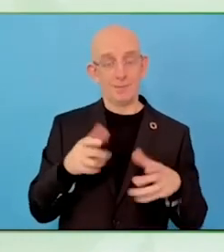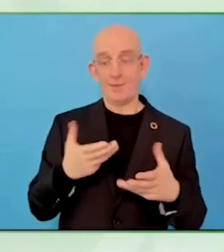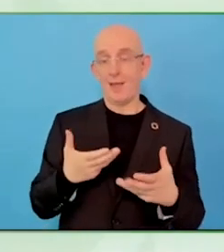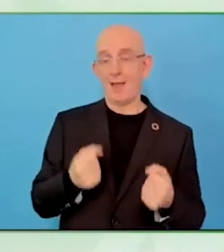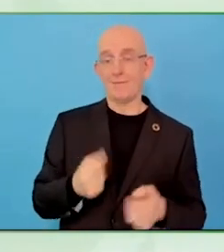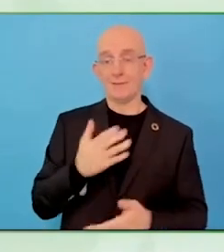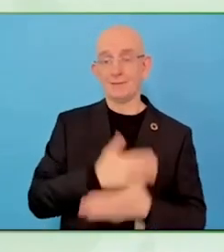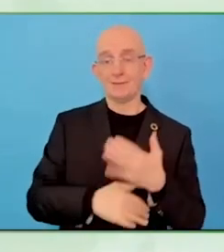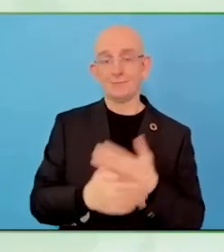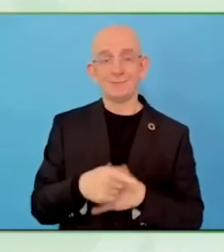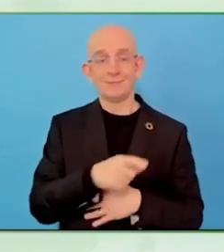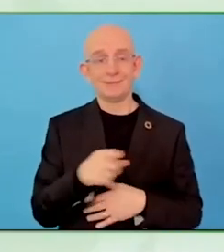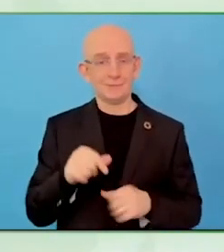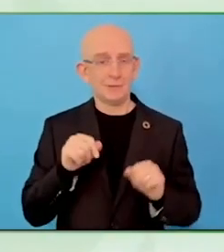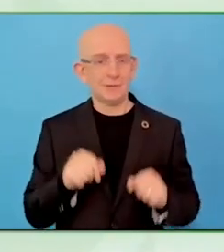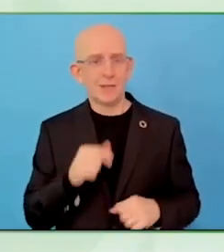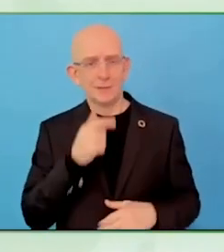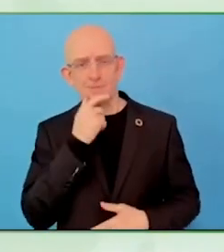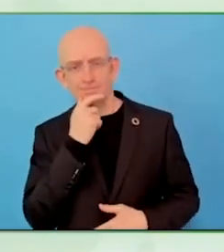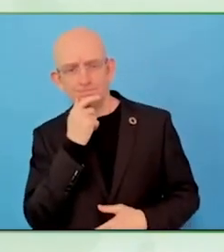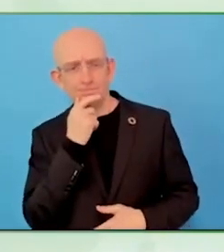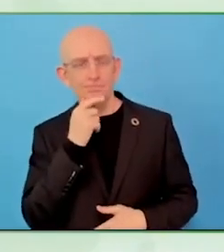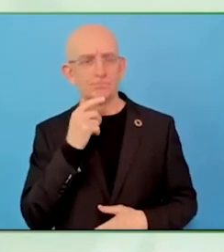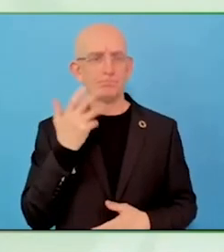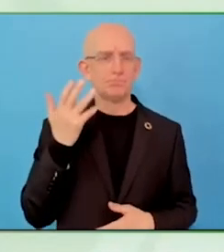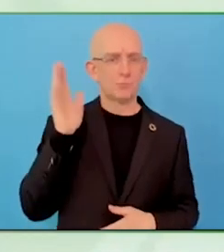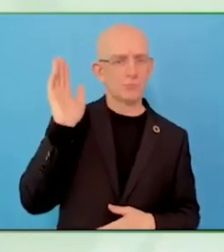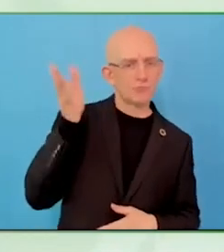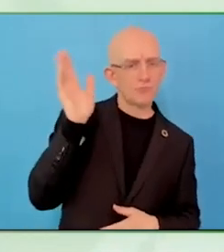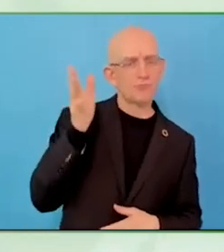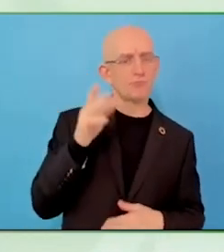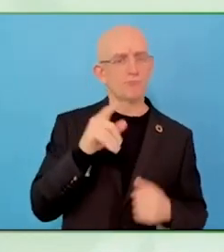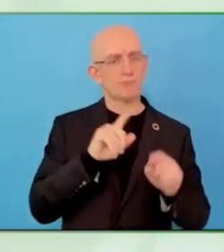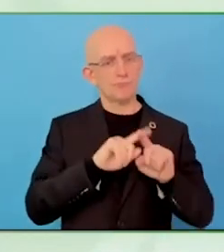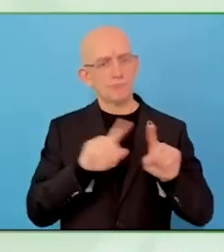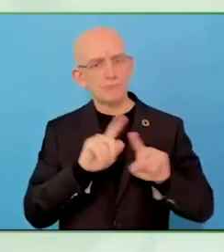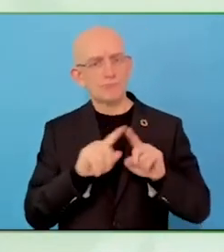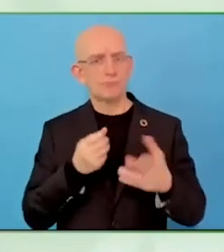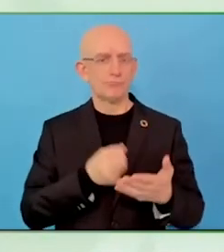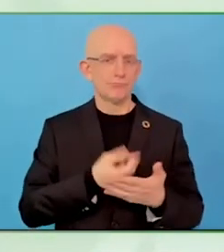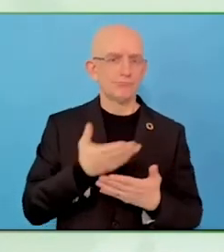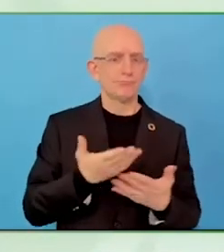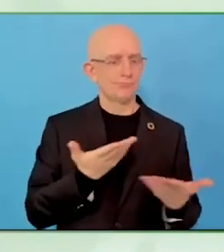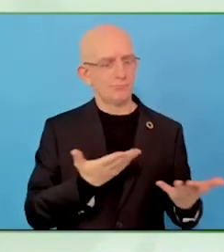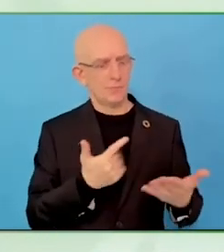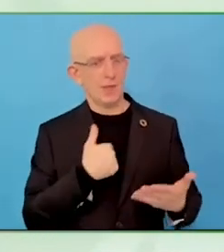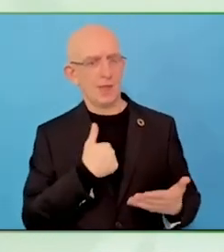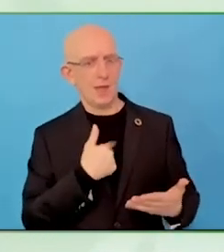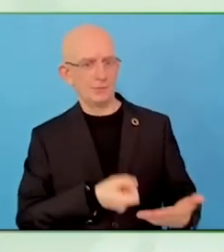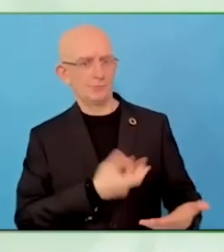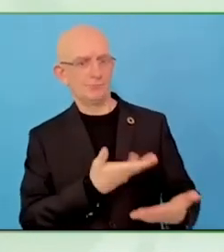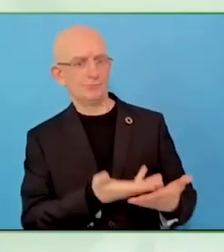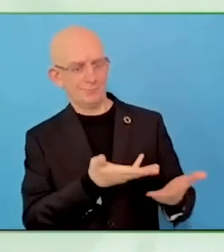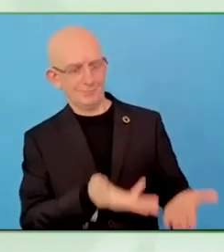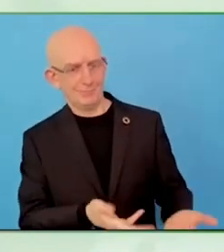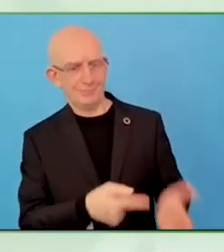giving them but on the contrary they are leading. For example, we have artists who come to our centre and give